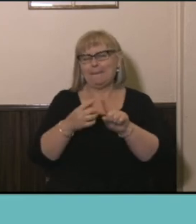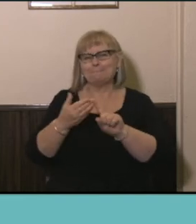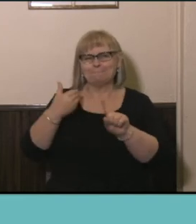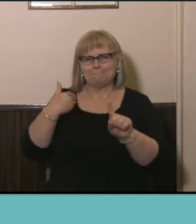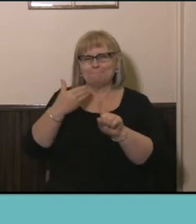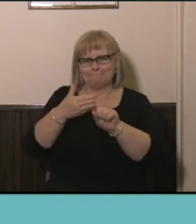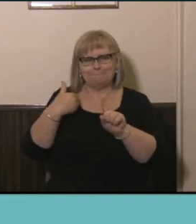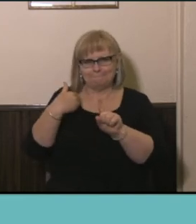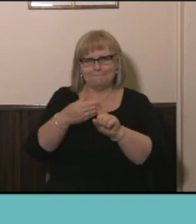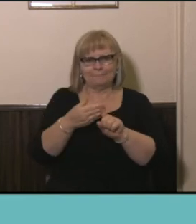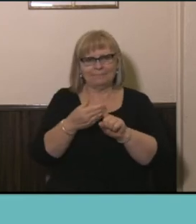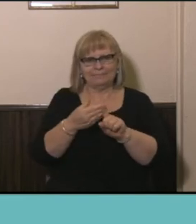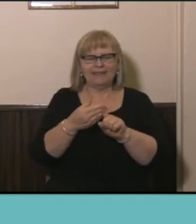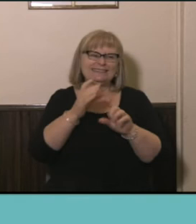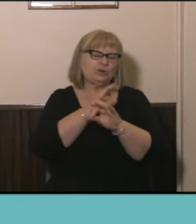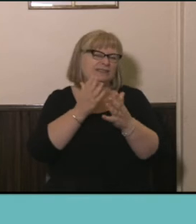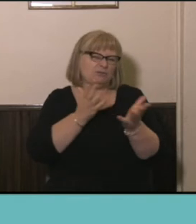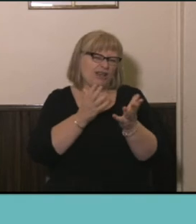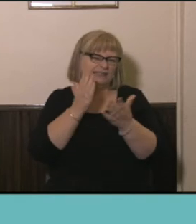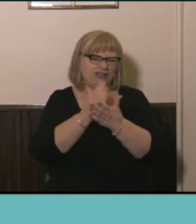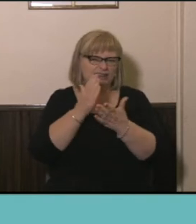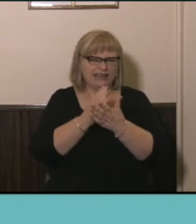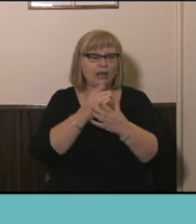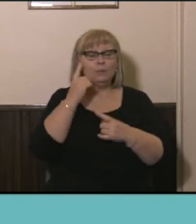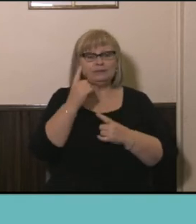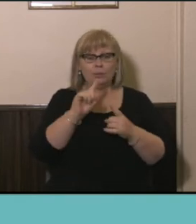that's unsurprising I mean we saw with first release that the ACCC had the